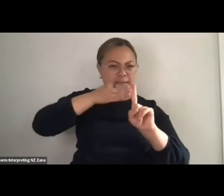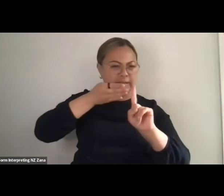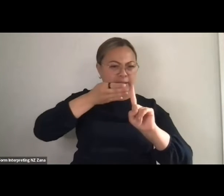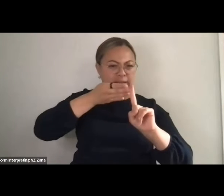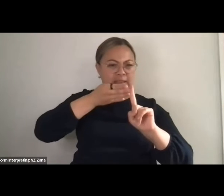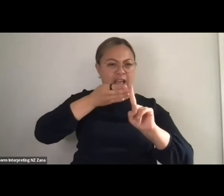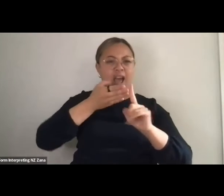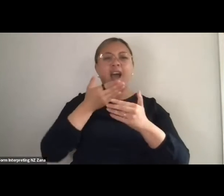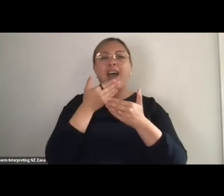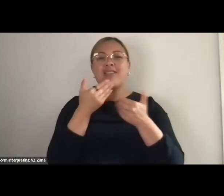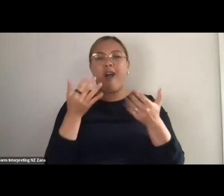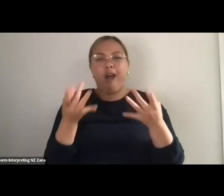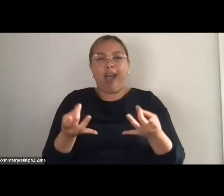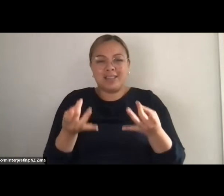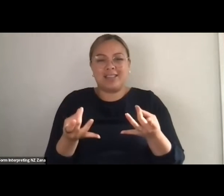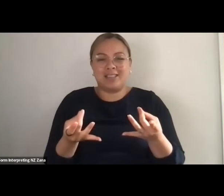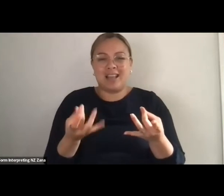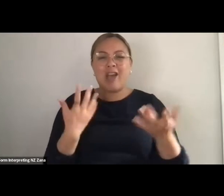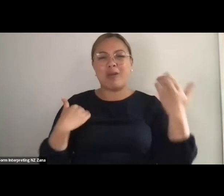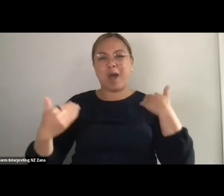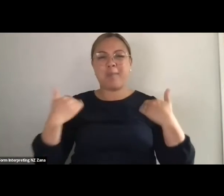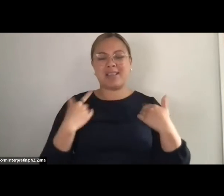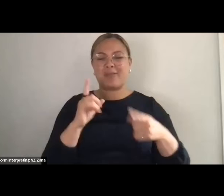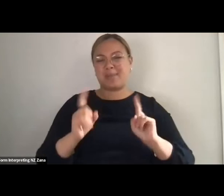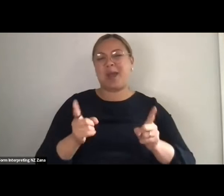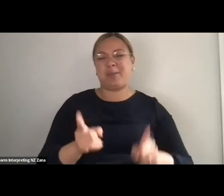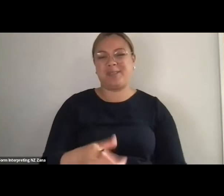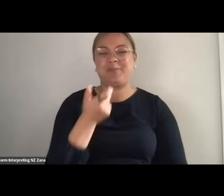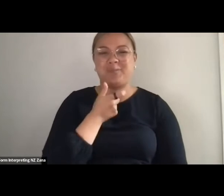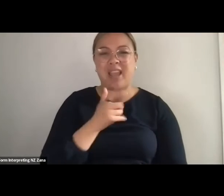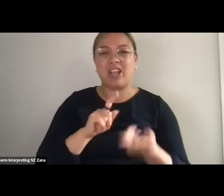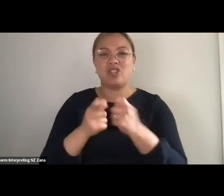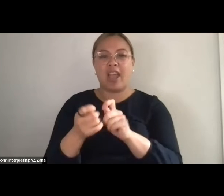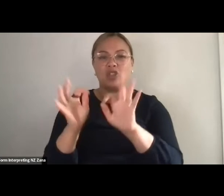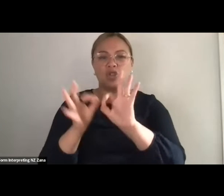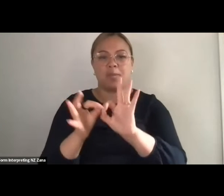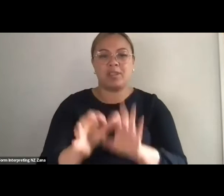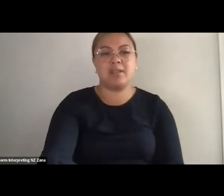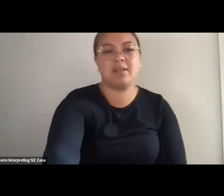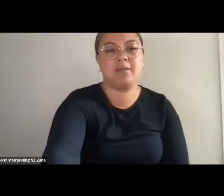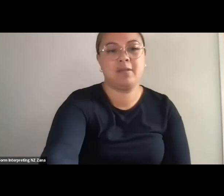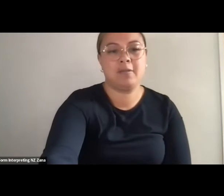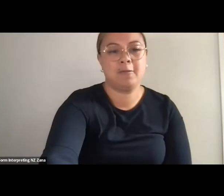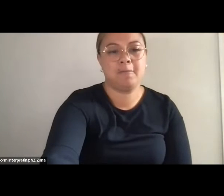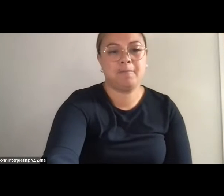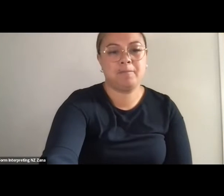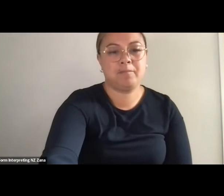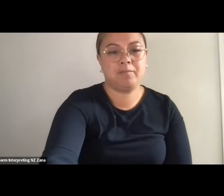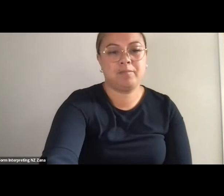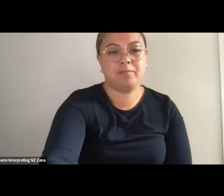I use to remind myself sometimes. Yeah, thank you so much for inviting me to be here.